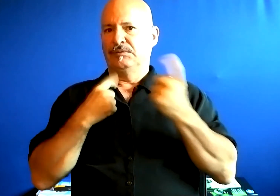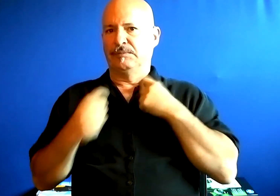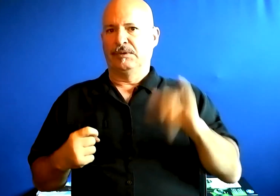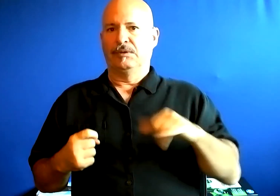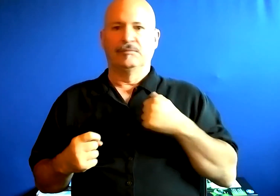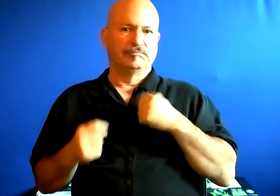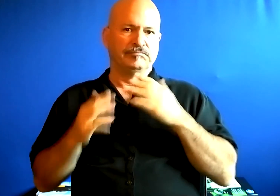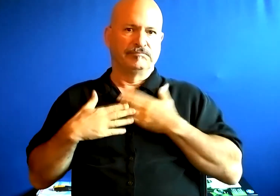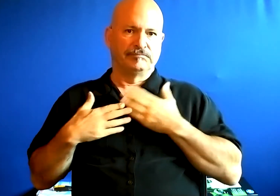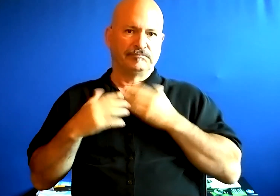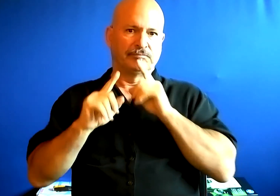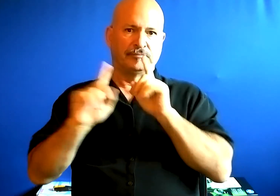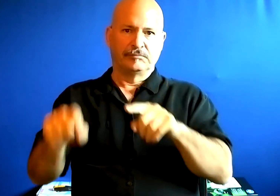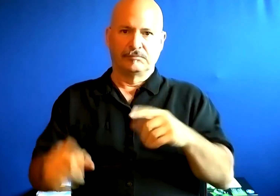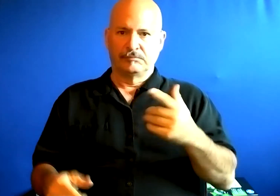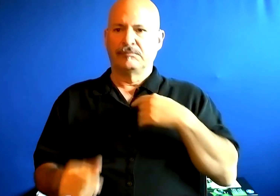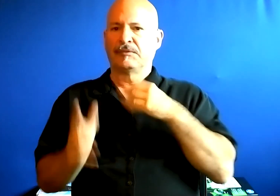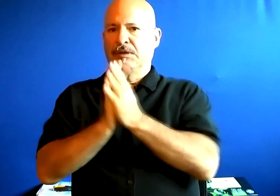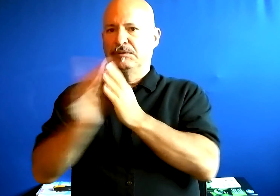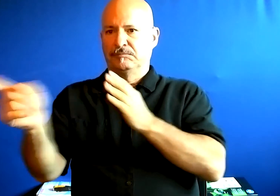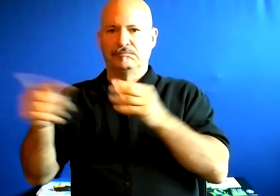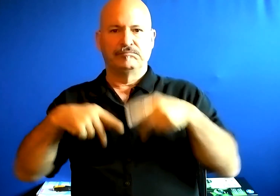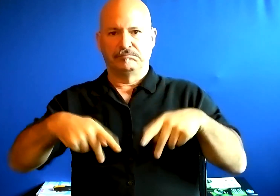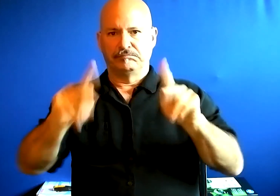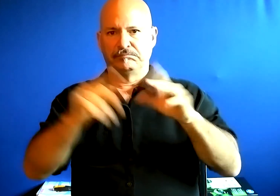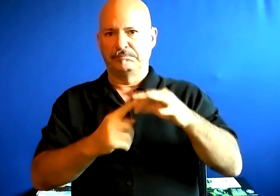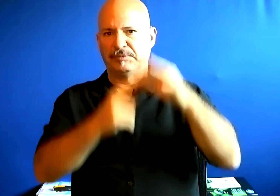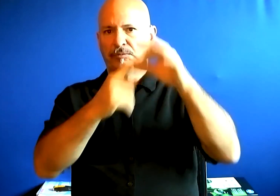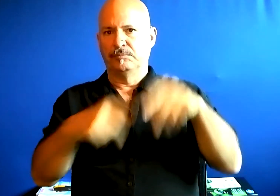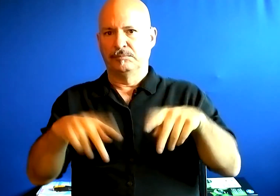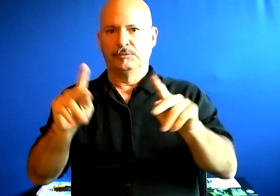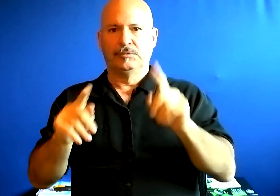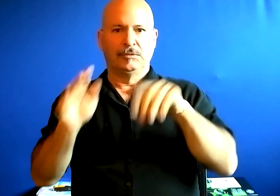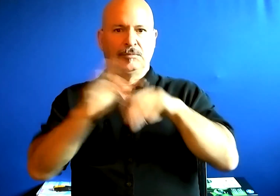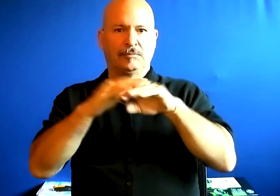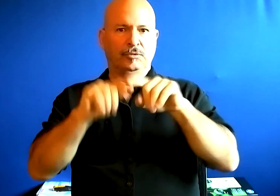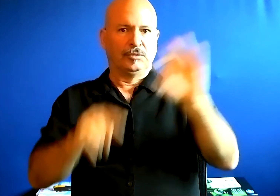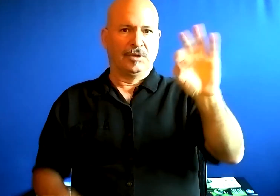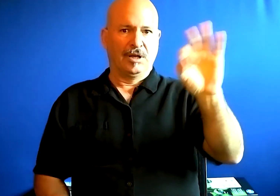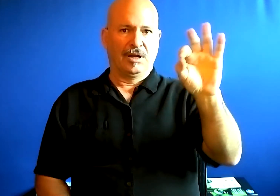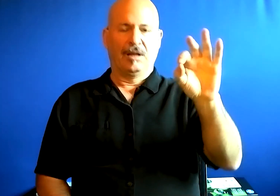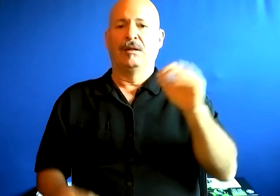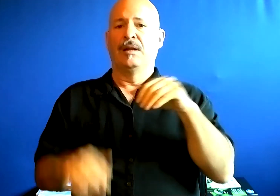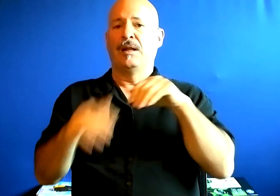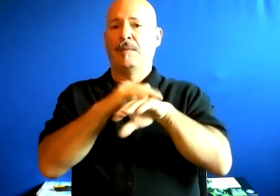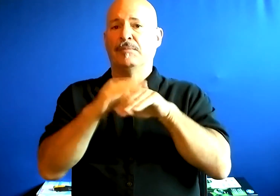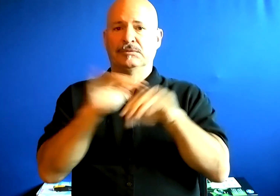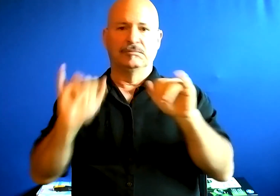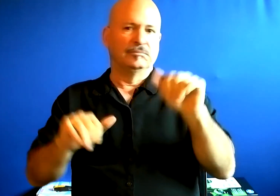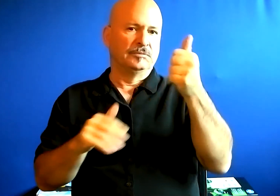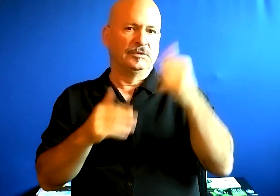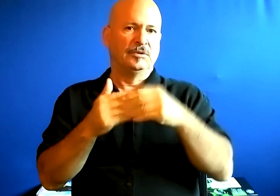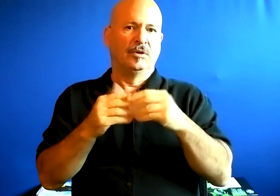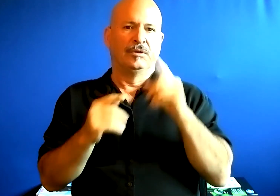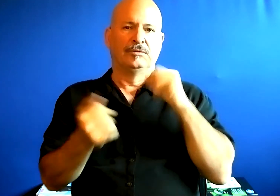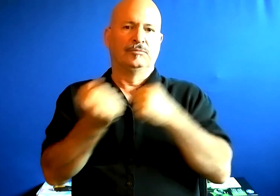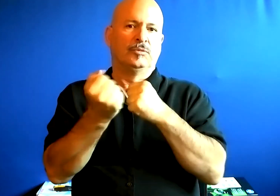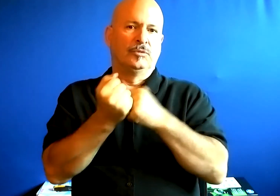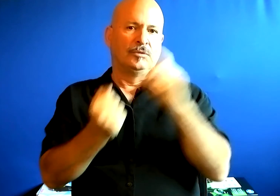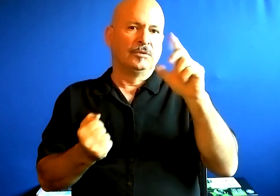Some people were inquiring on that and I was happy to answer after getting permission. The admission is still $10 to support DCARA.